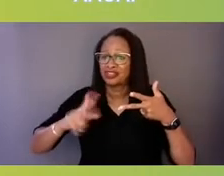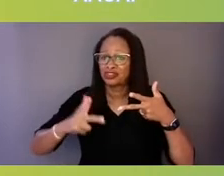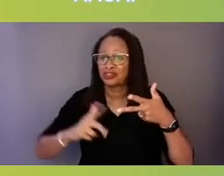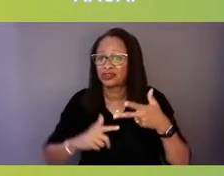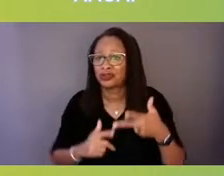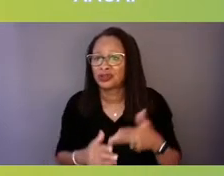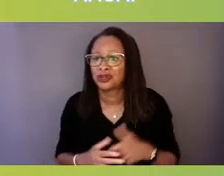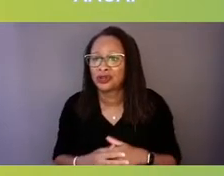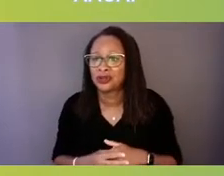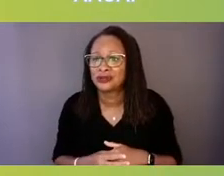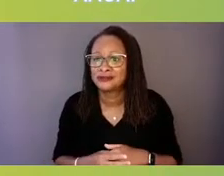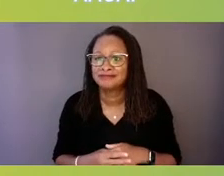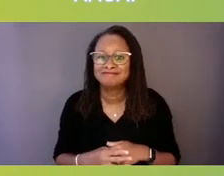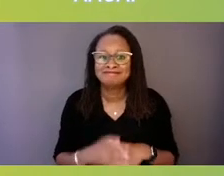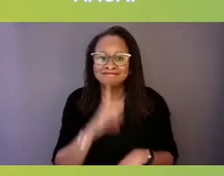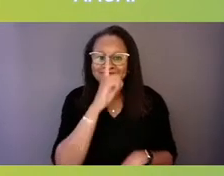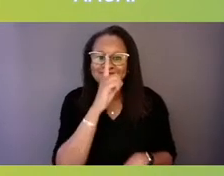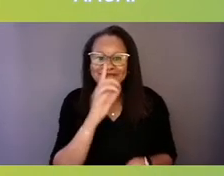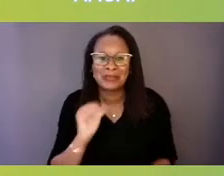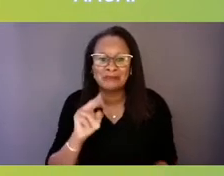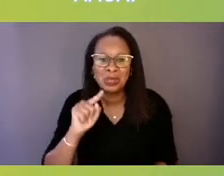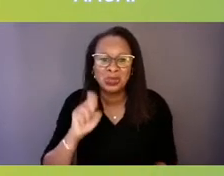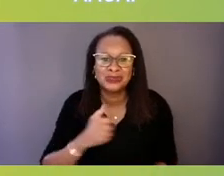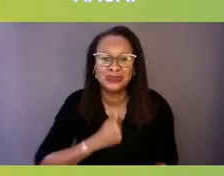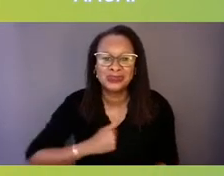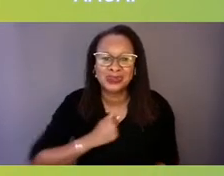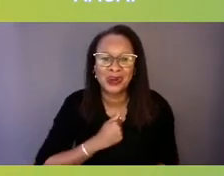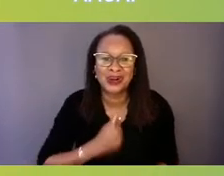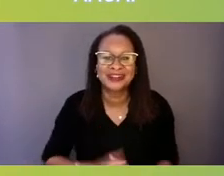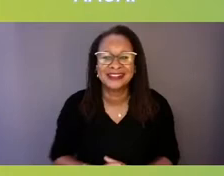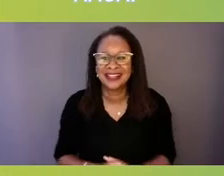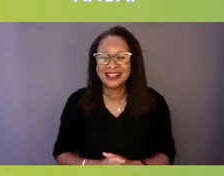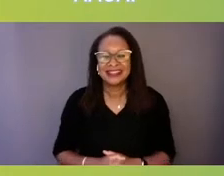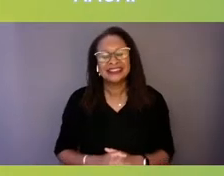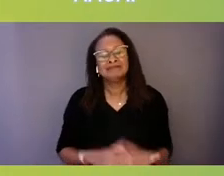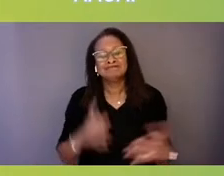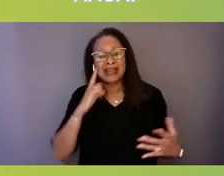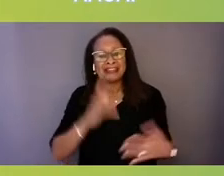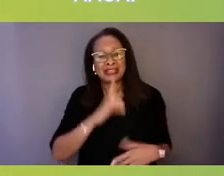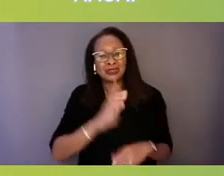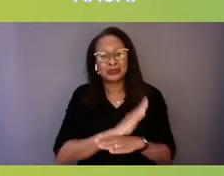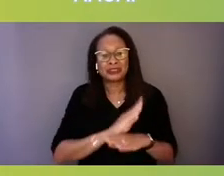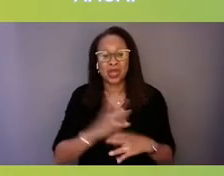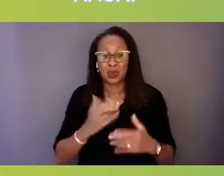Sorry, the inevitable unmute. I think I really wanted to build on what Dr. Henderson-Smith said